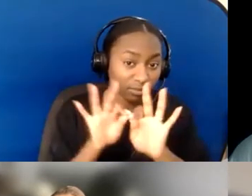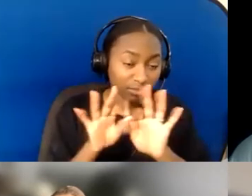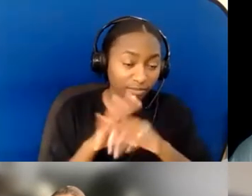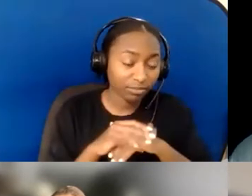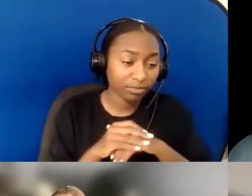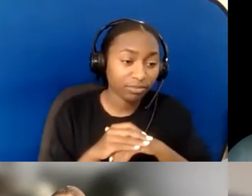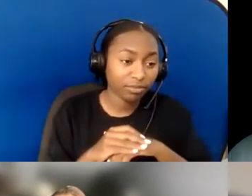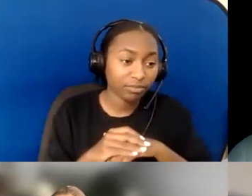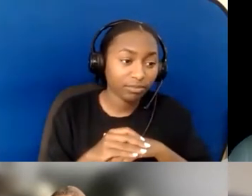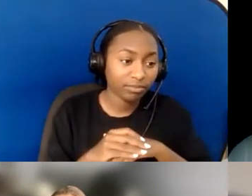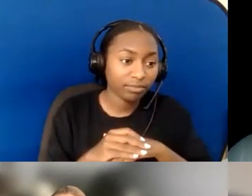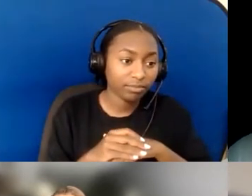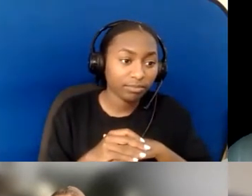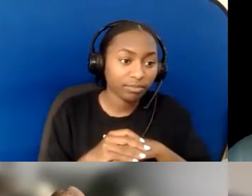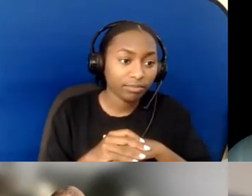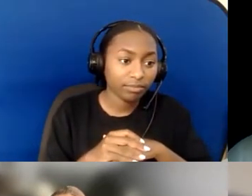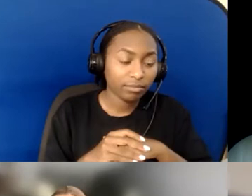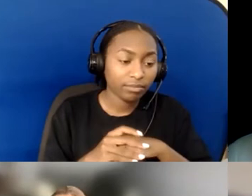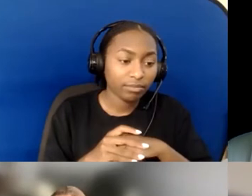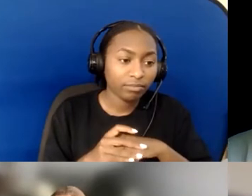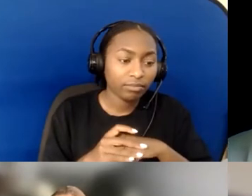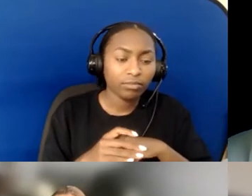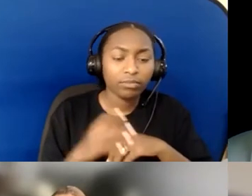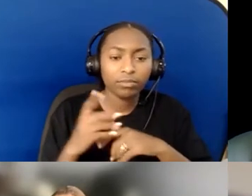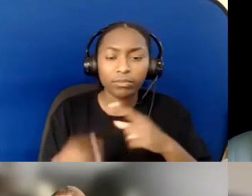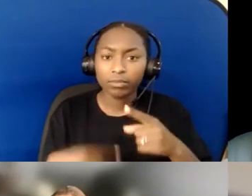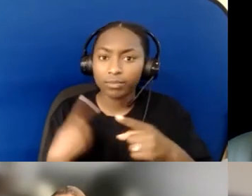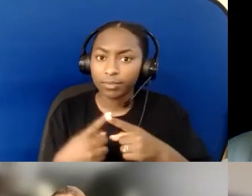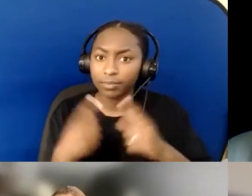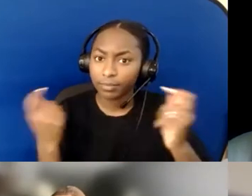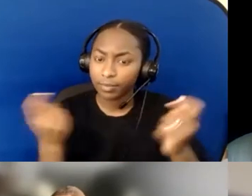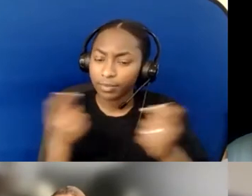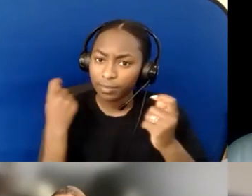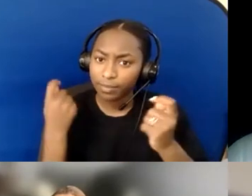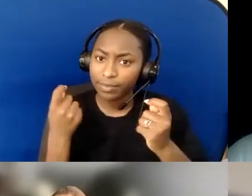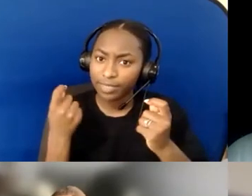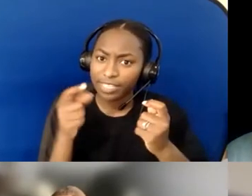when you celebrate because you have to share the story of what you're celebrating, so you're almost